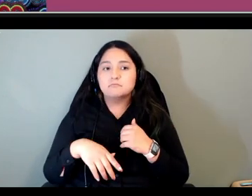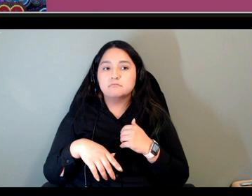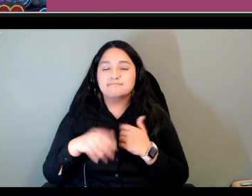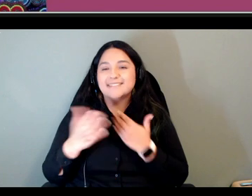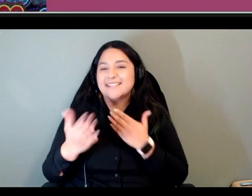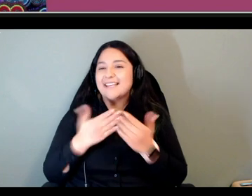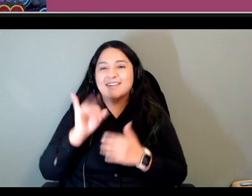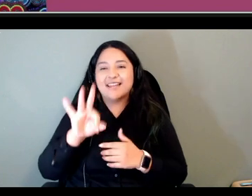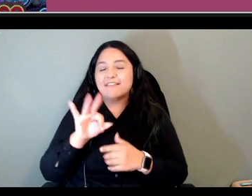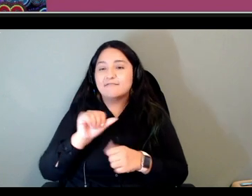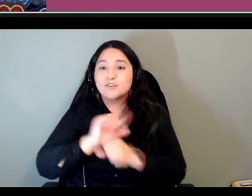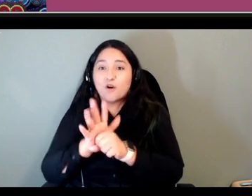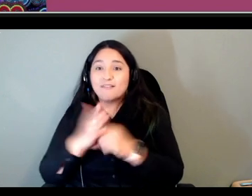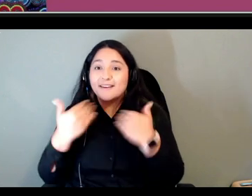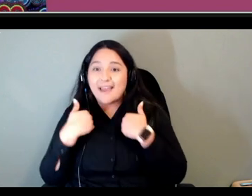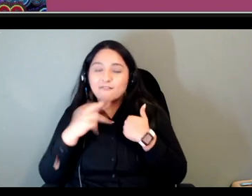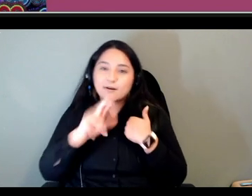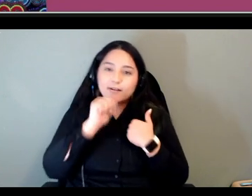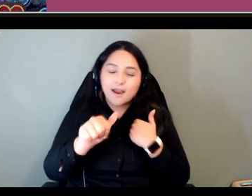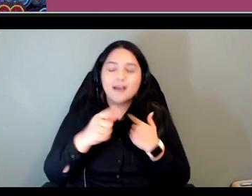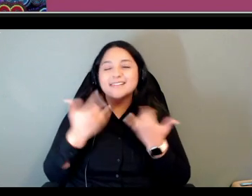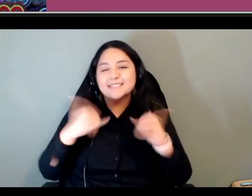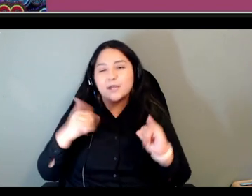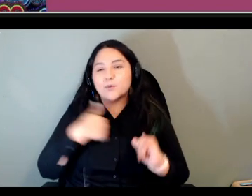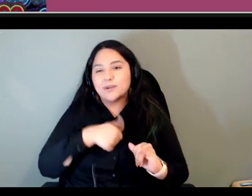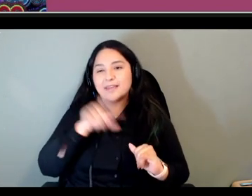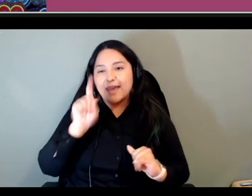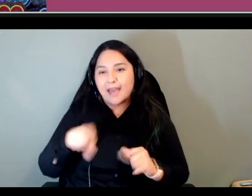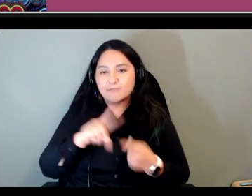that we would have had to have done that anyways to reach all the people who wanted to reach